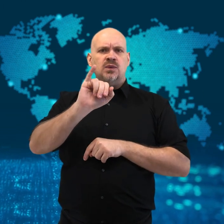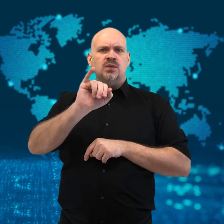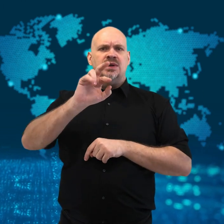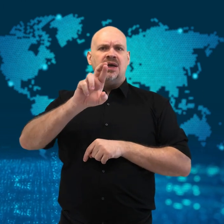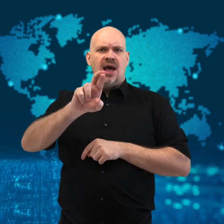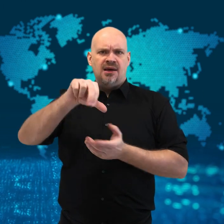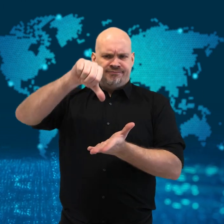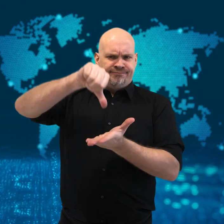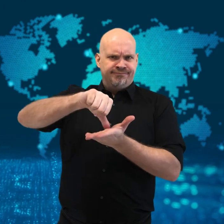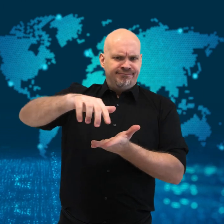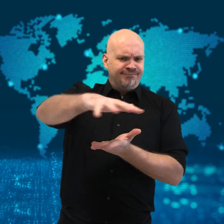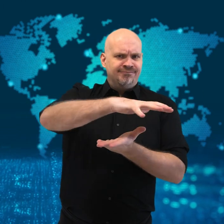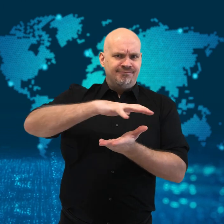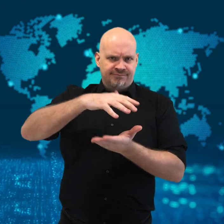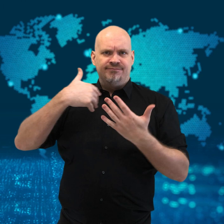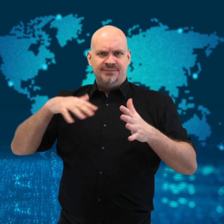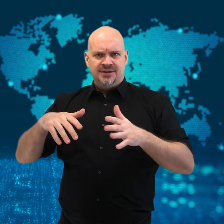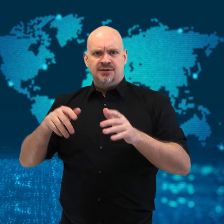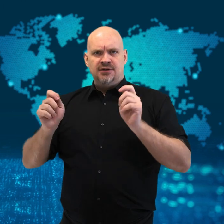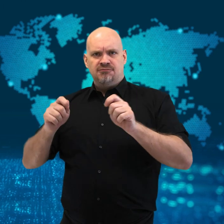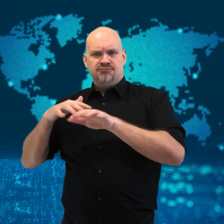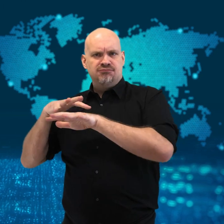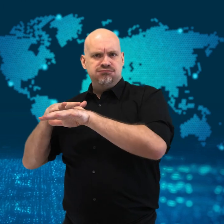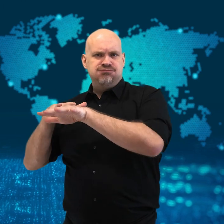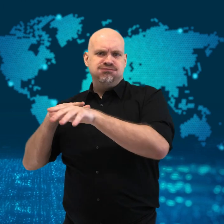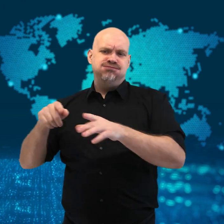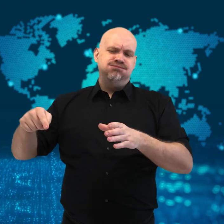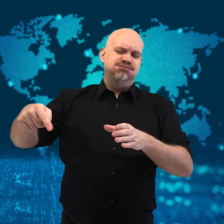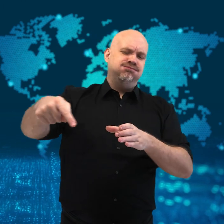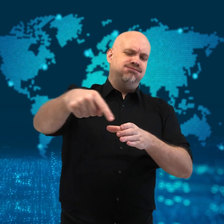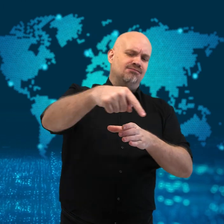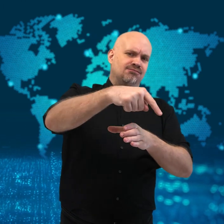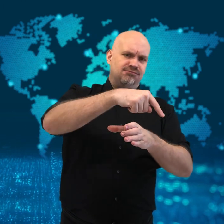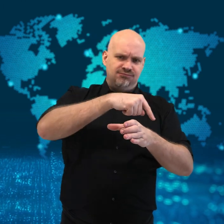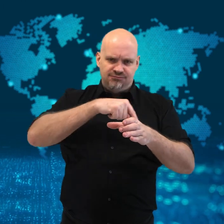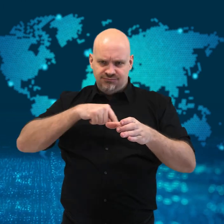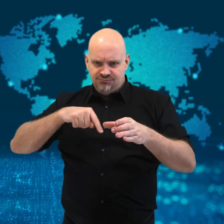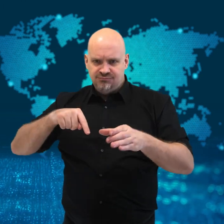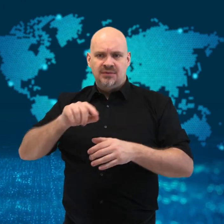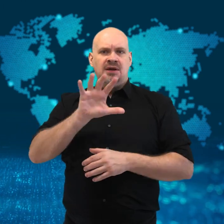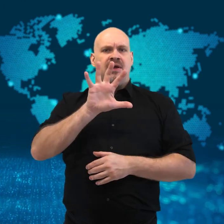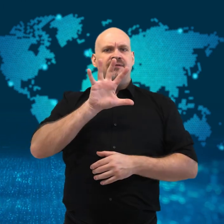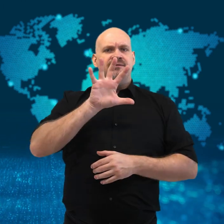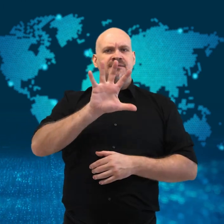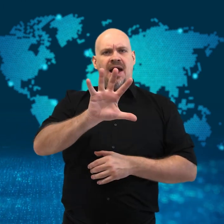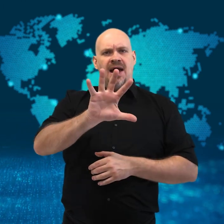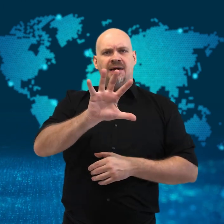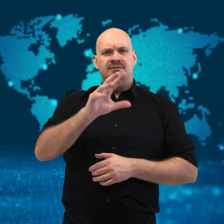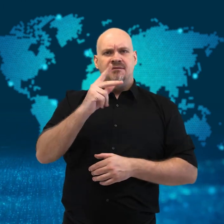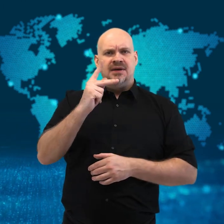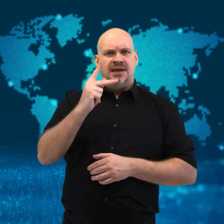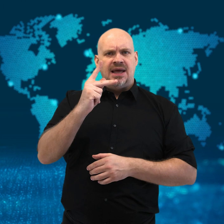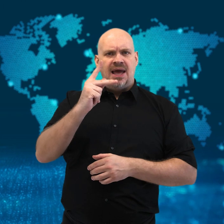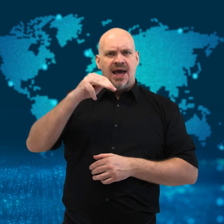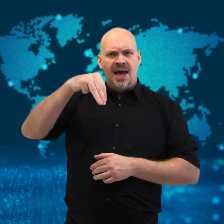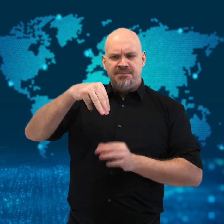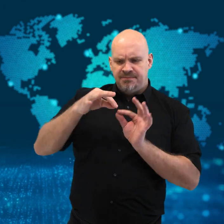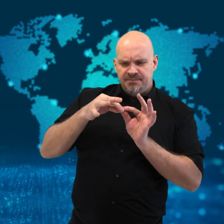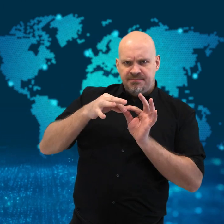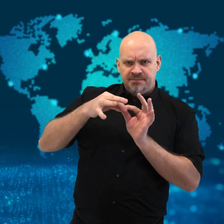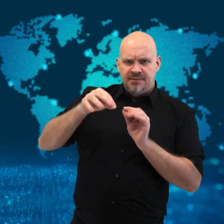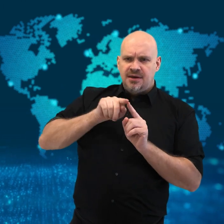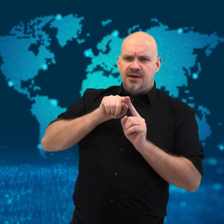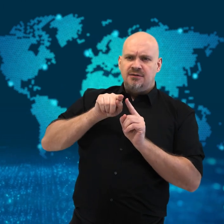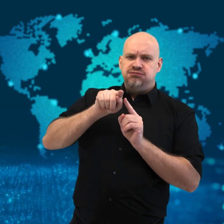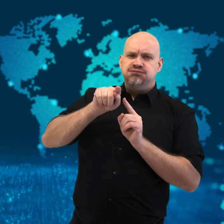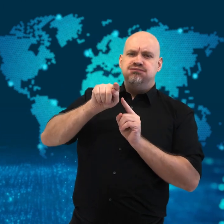The parade circled Tahrir Square and traveled for about 5